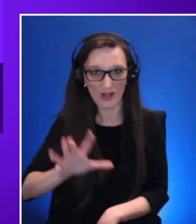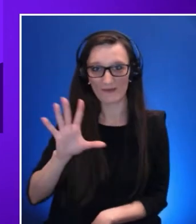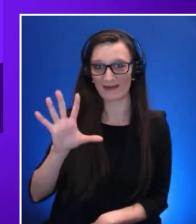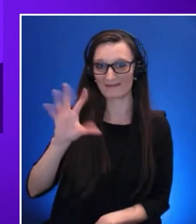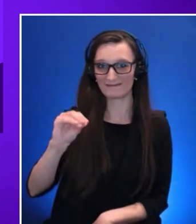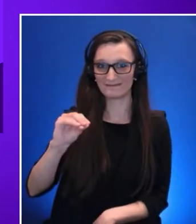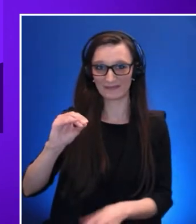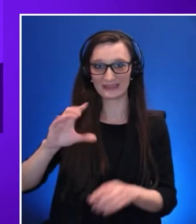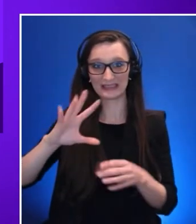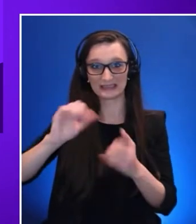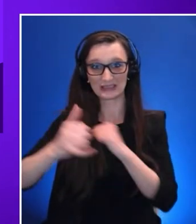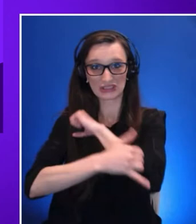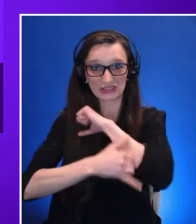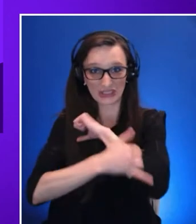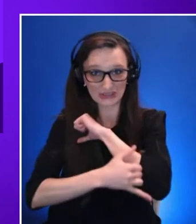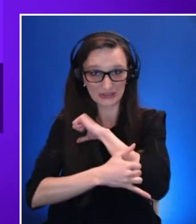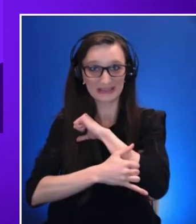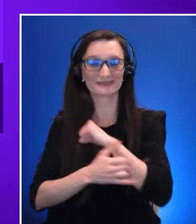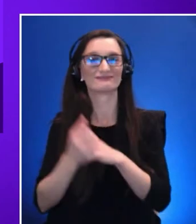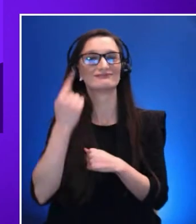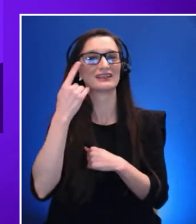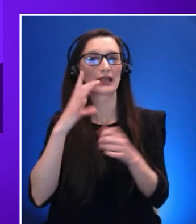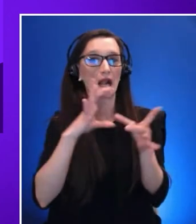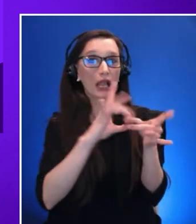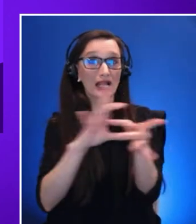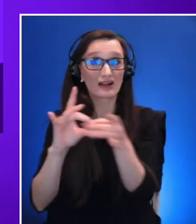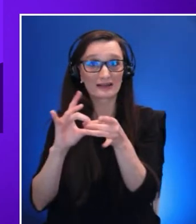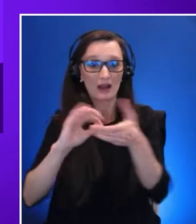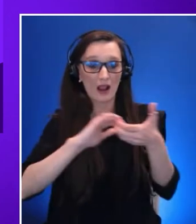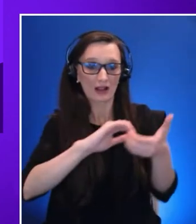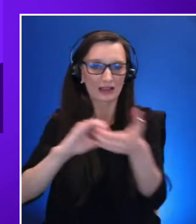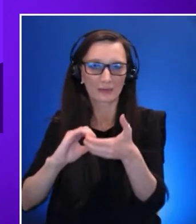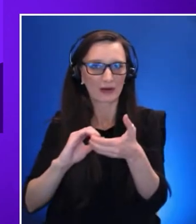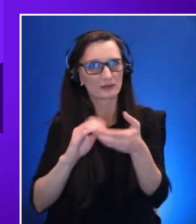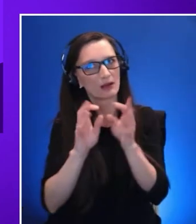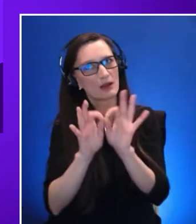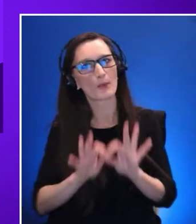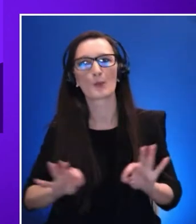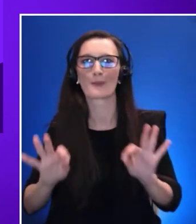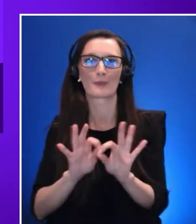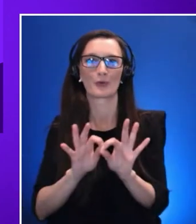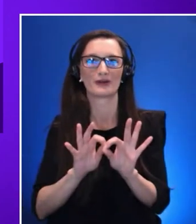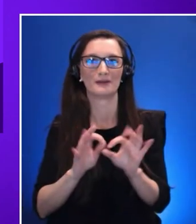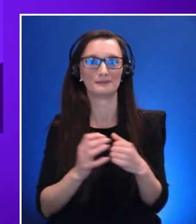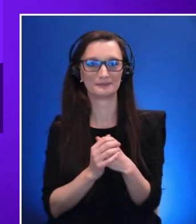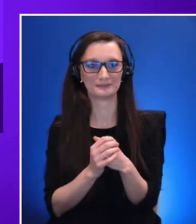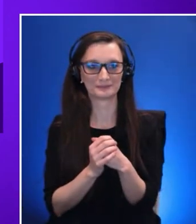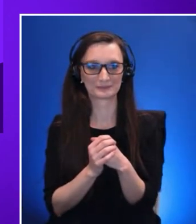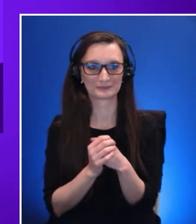been more important and with numbers like that the ability to scale shared experiences is so